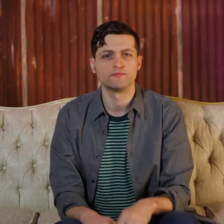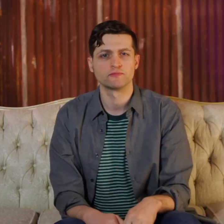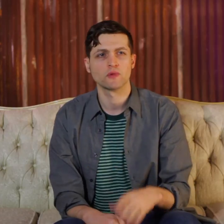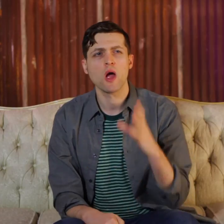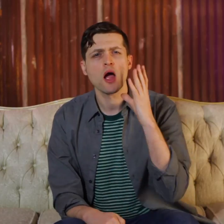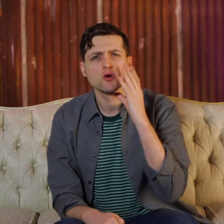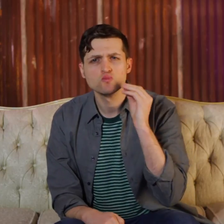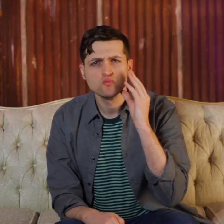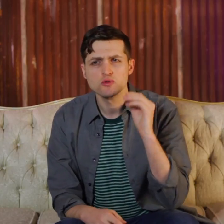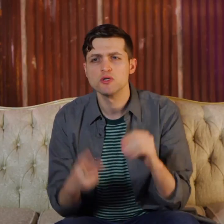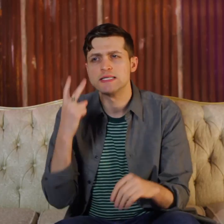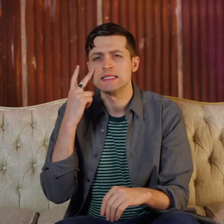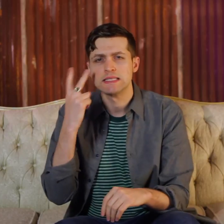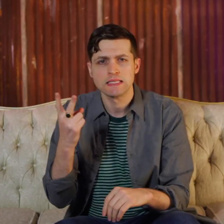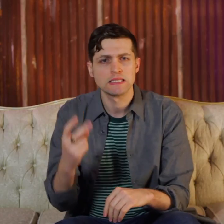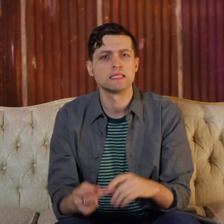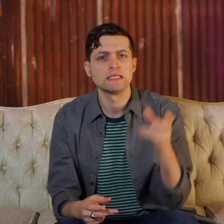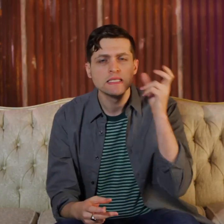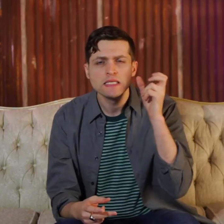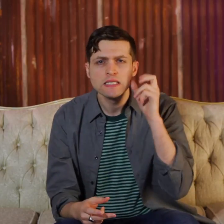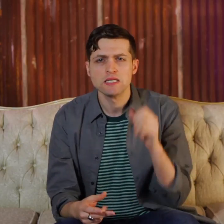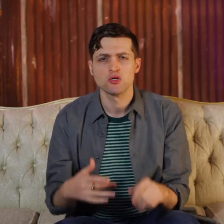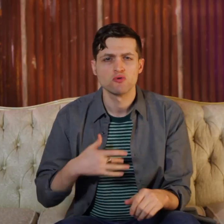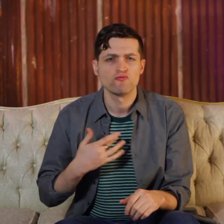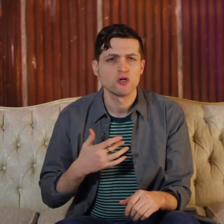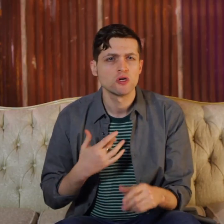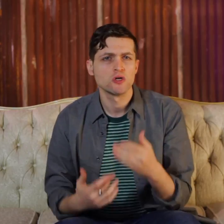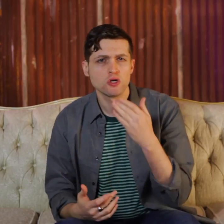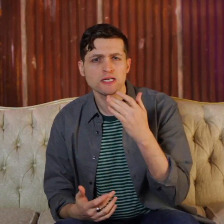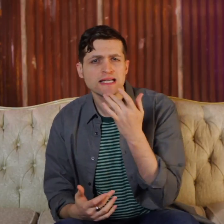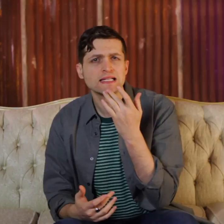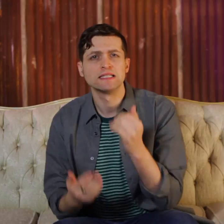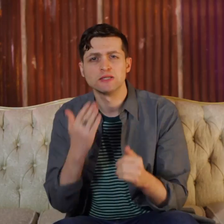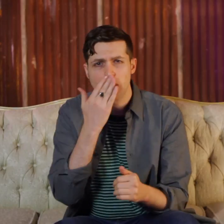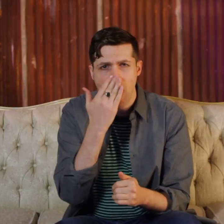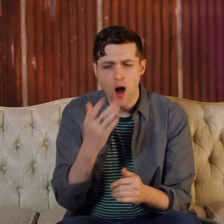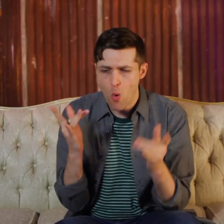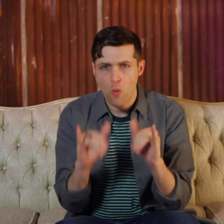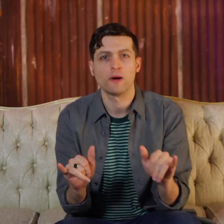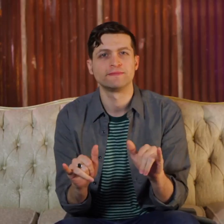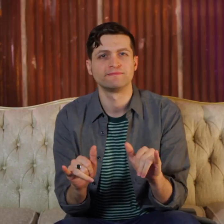when sight, hearing, touch, taste and smell are stimulated at the same time.